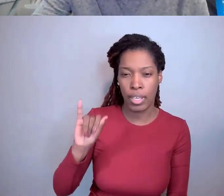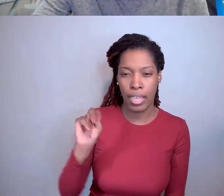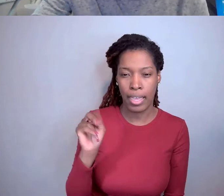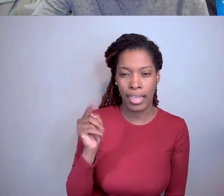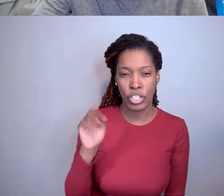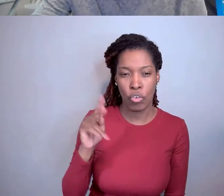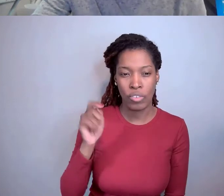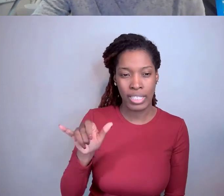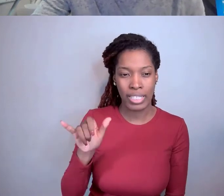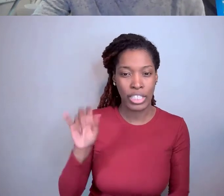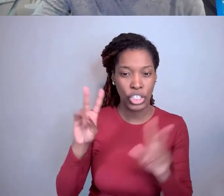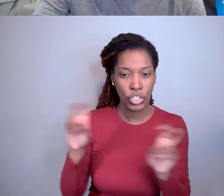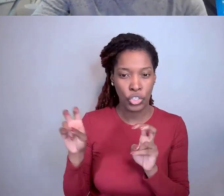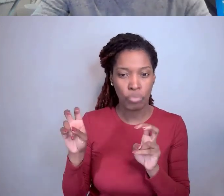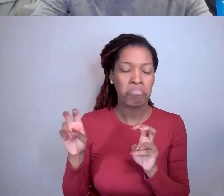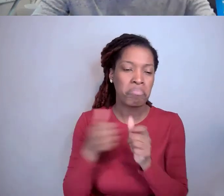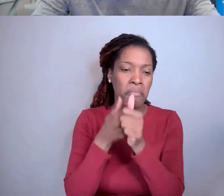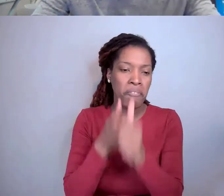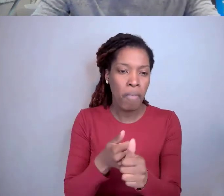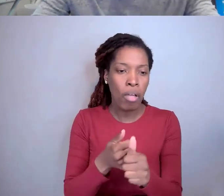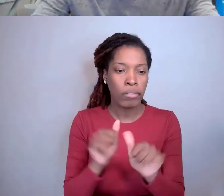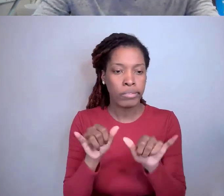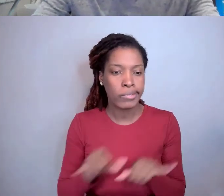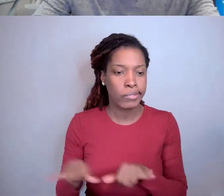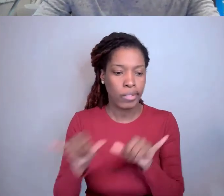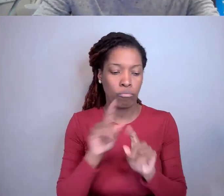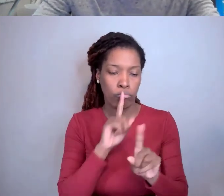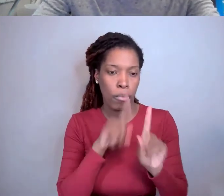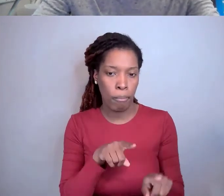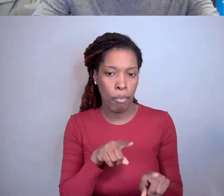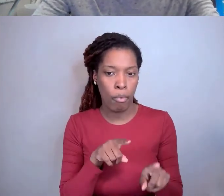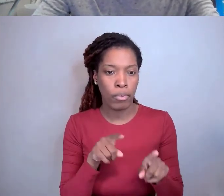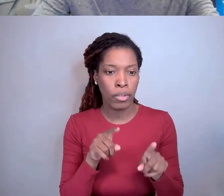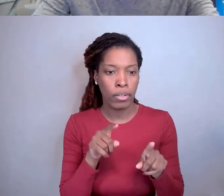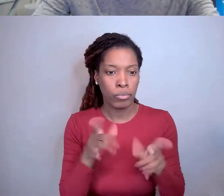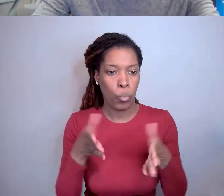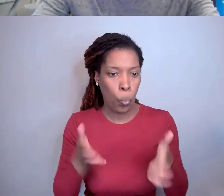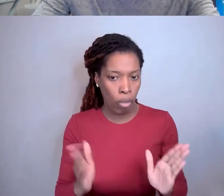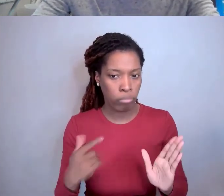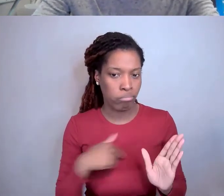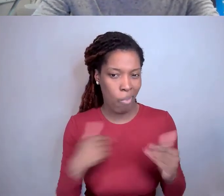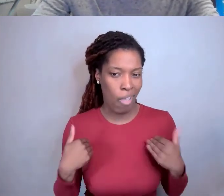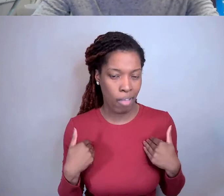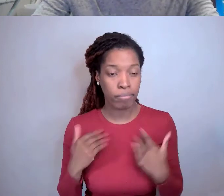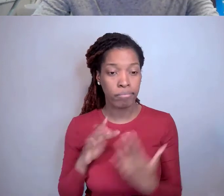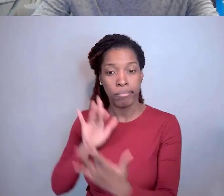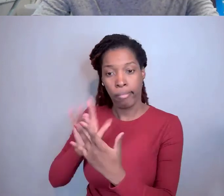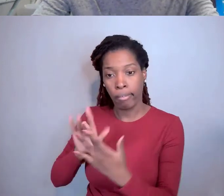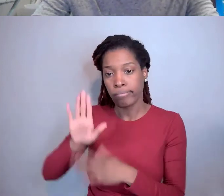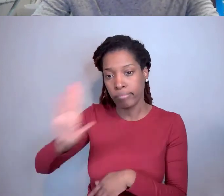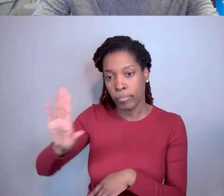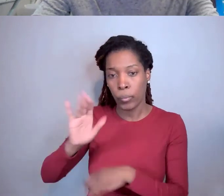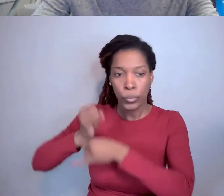reporting mechanisms that we have to contact your institution's research integrity officer